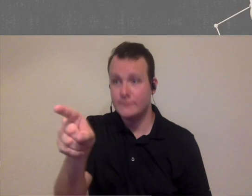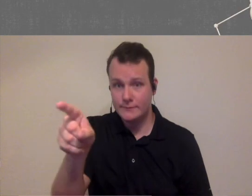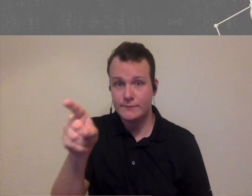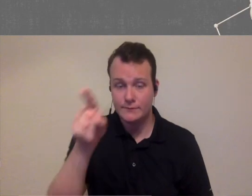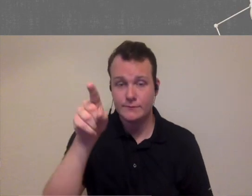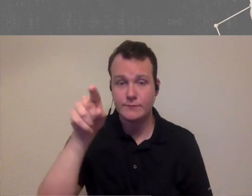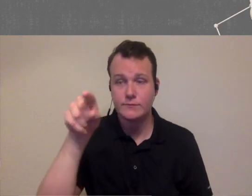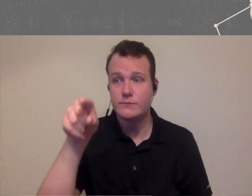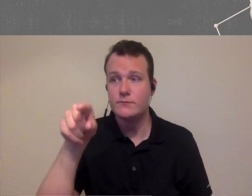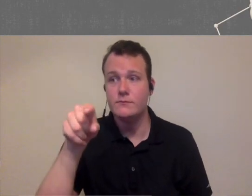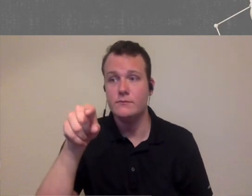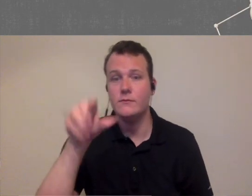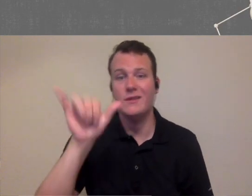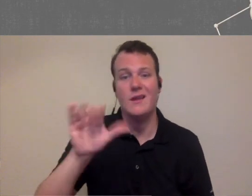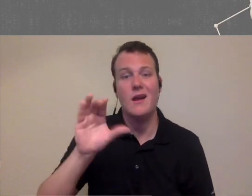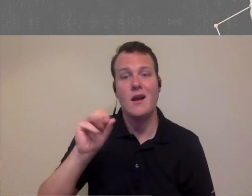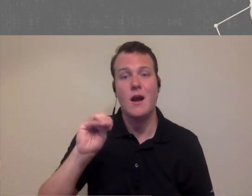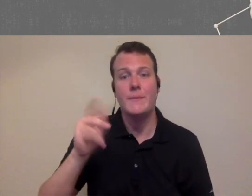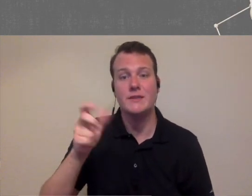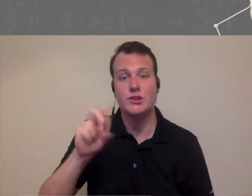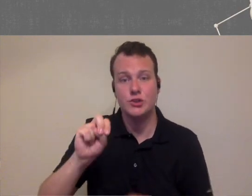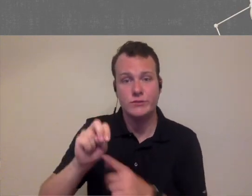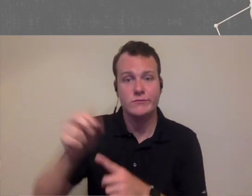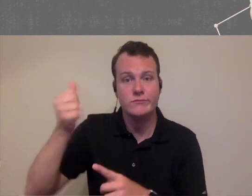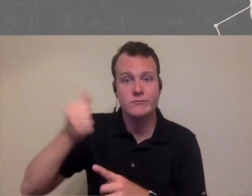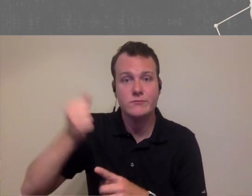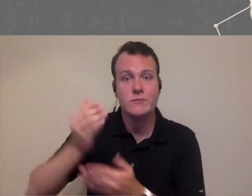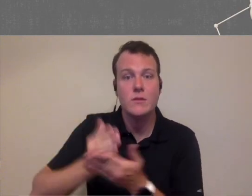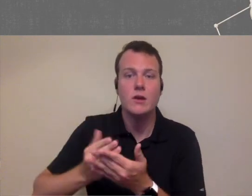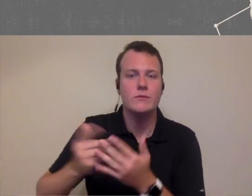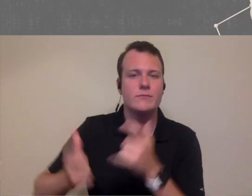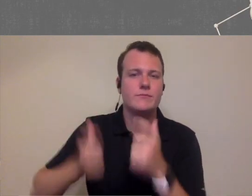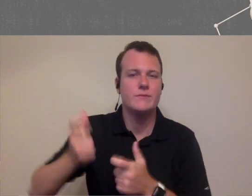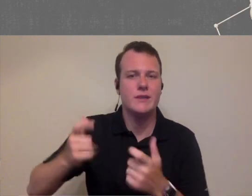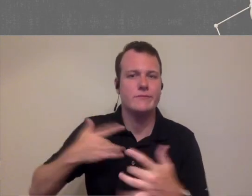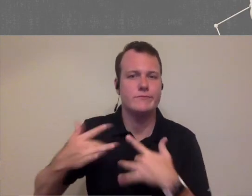going to be you know that compensation piece is going to be a bigger concern